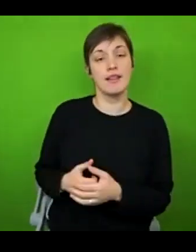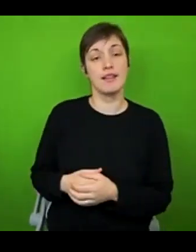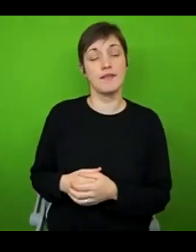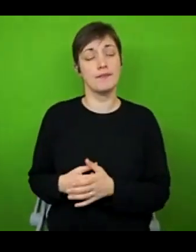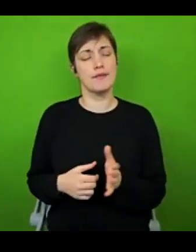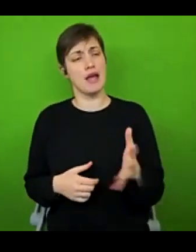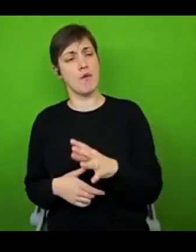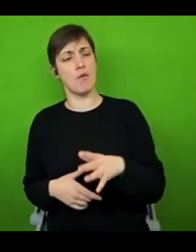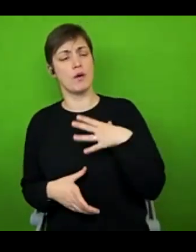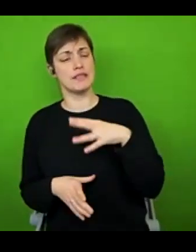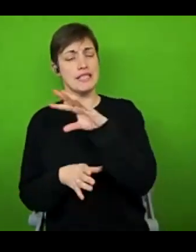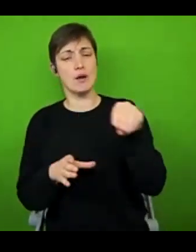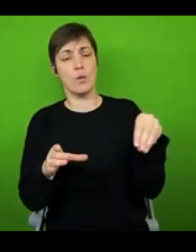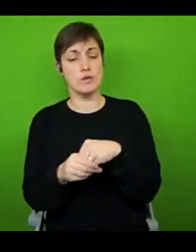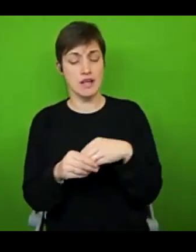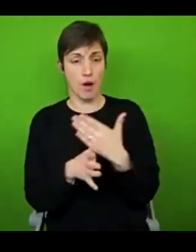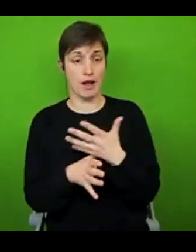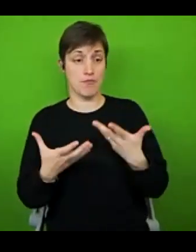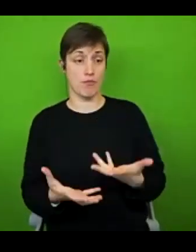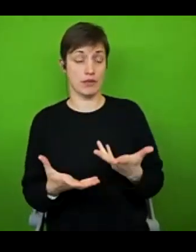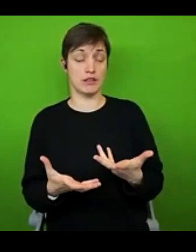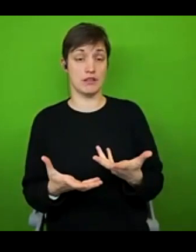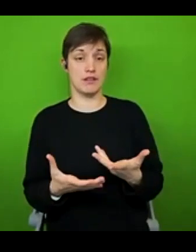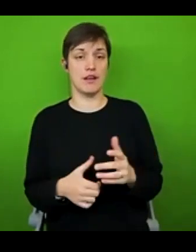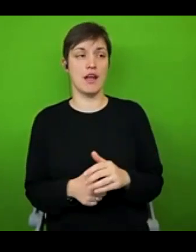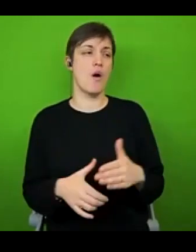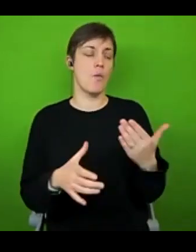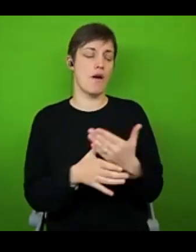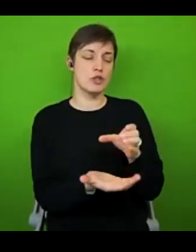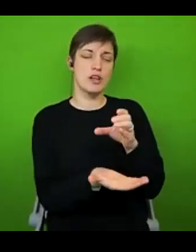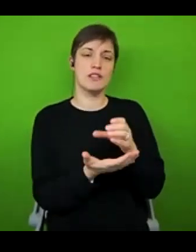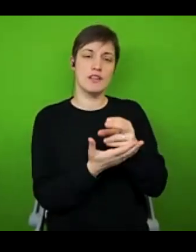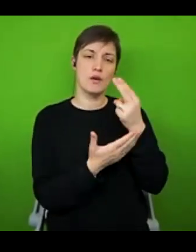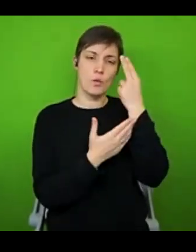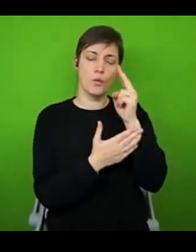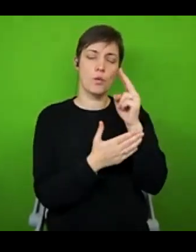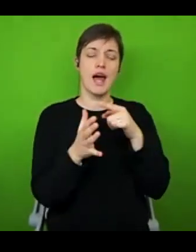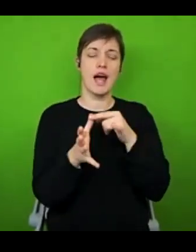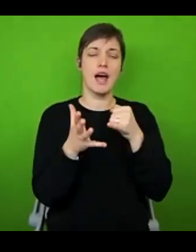inclusive work at the minute, I work for a really great small charity called Astriid, we match talented people with